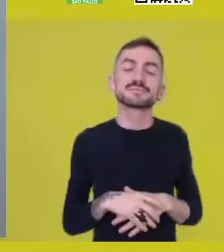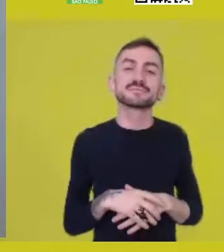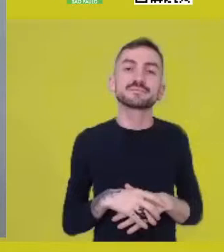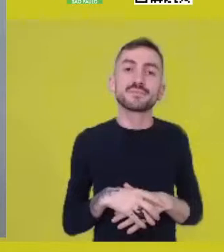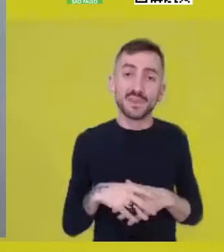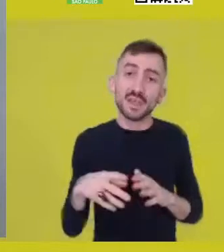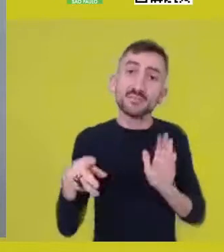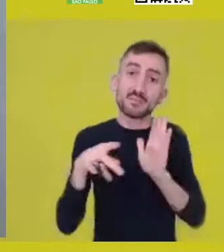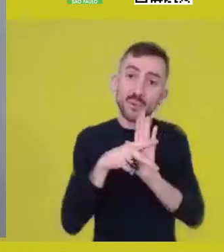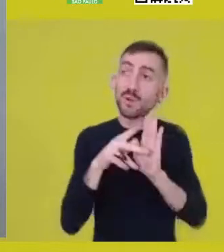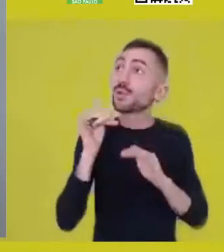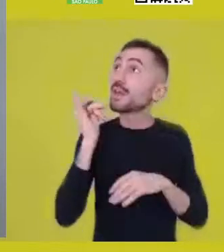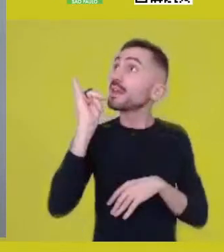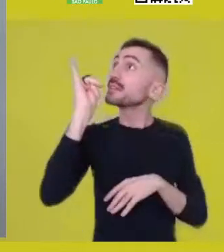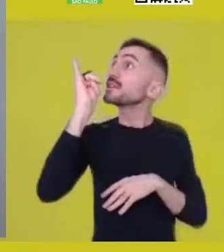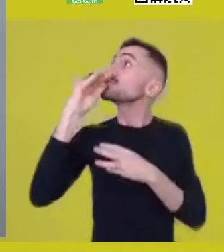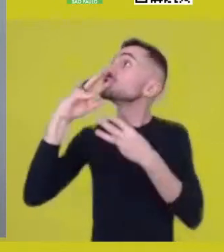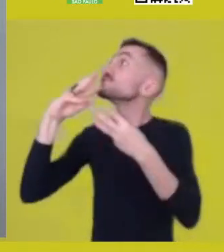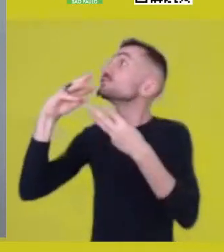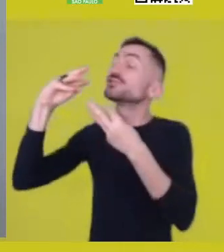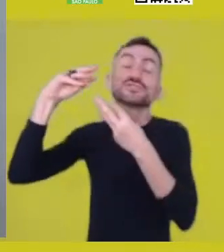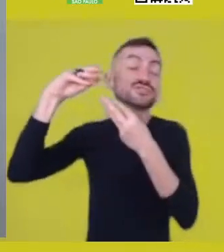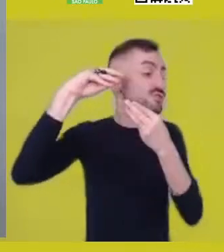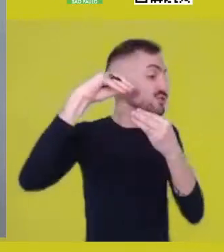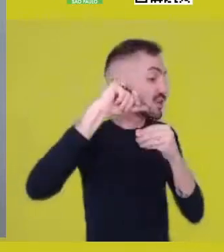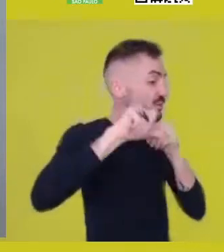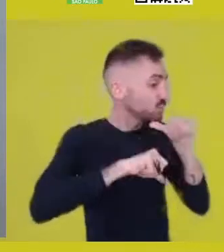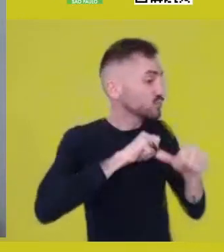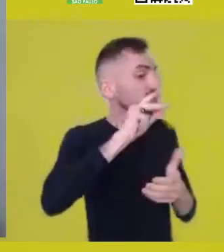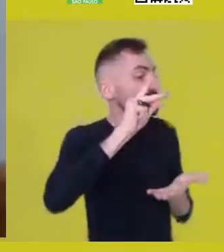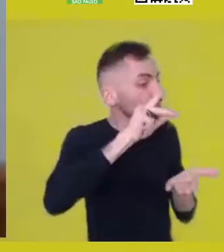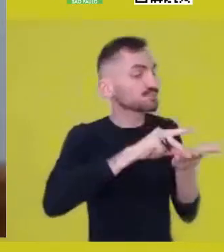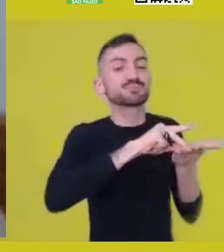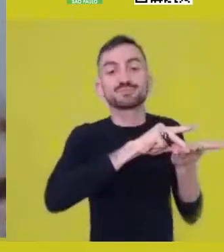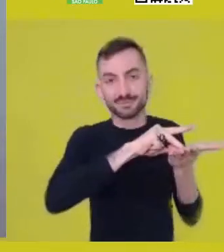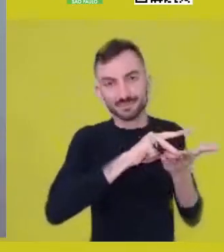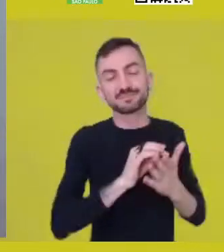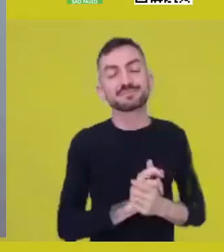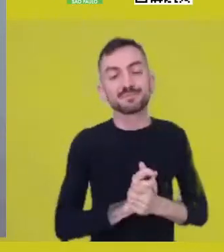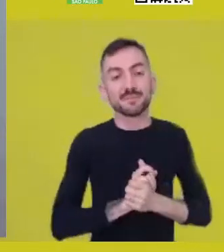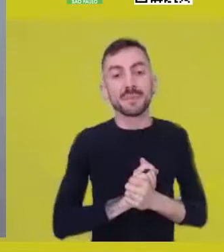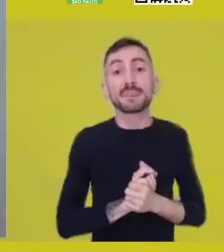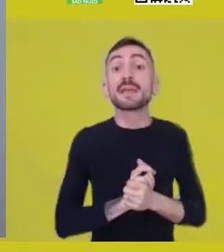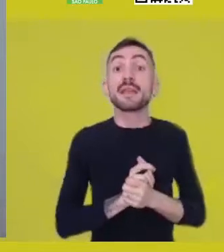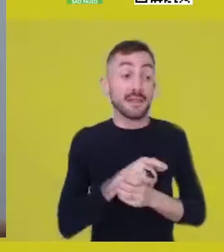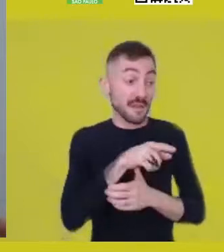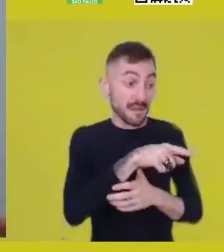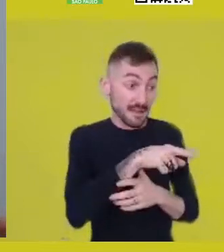See, it’s not that this settling is a representation of the energy.